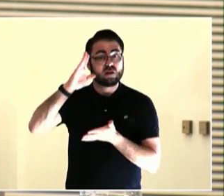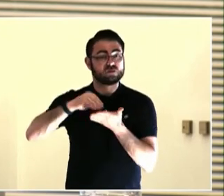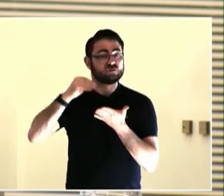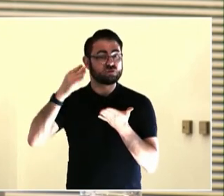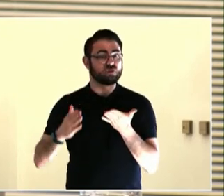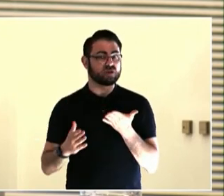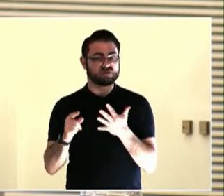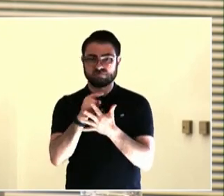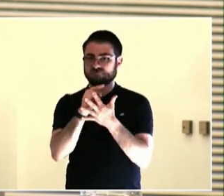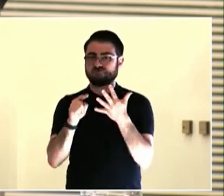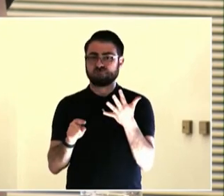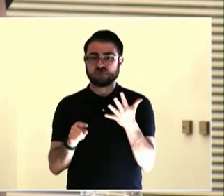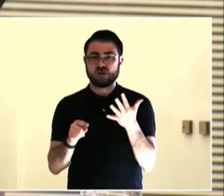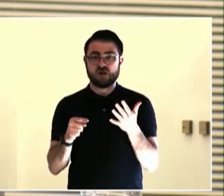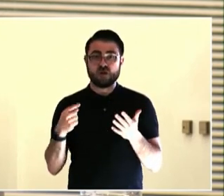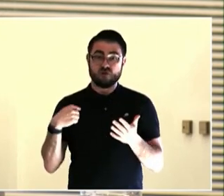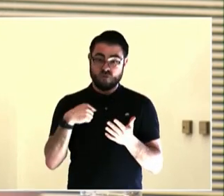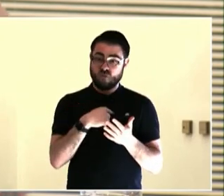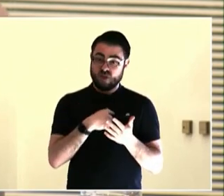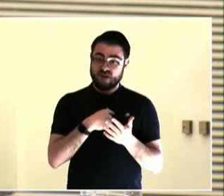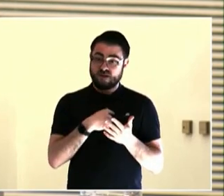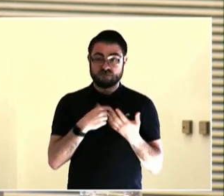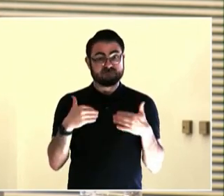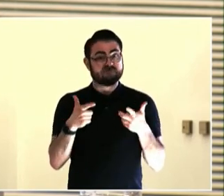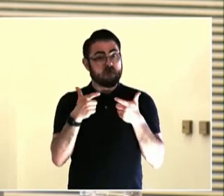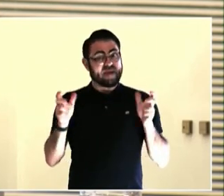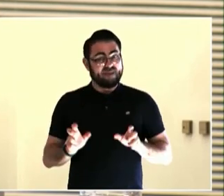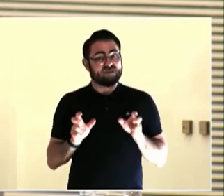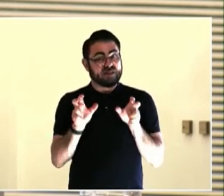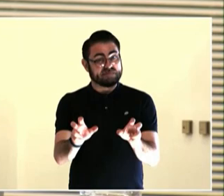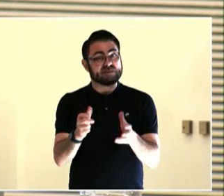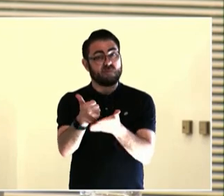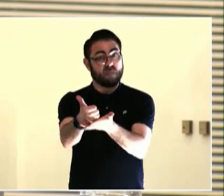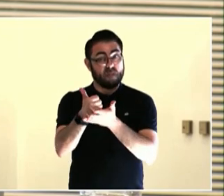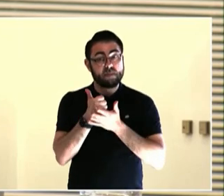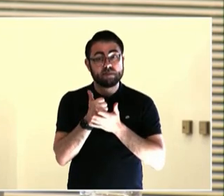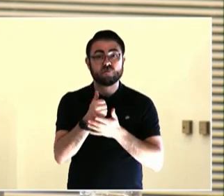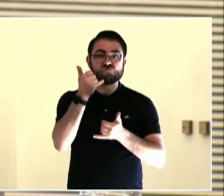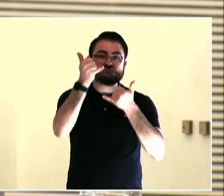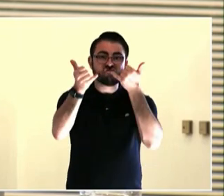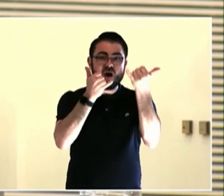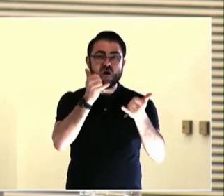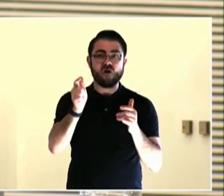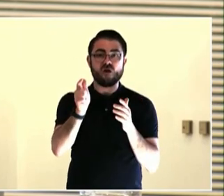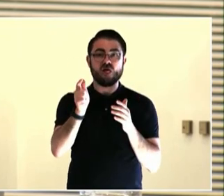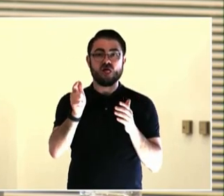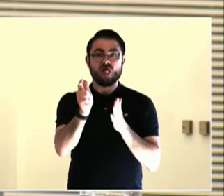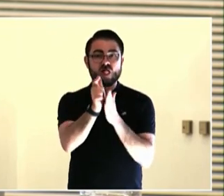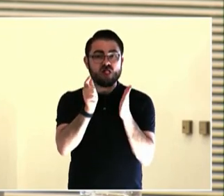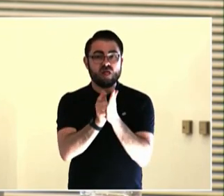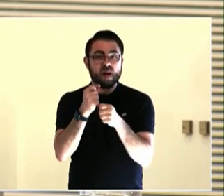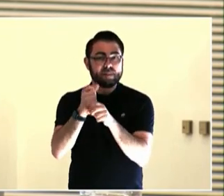I'm like a huge advocate for youth development programming. I think the way we currently